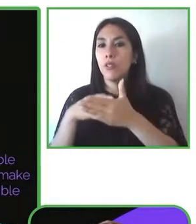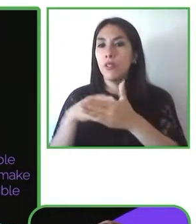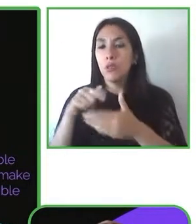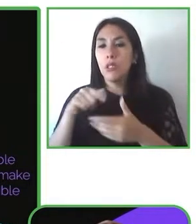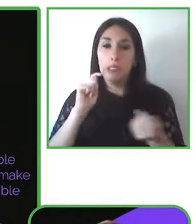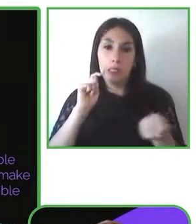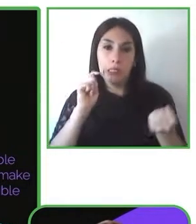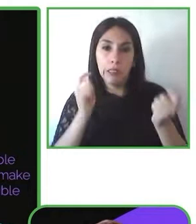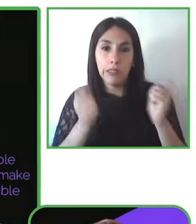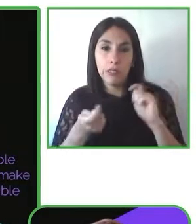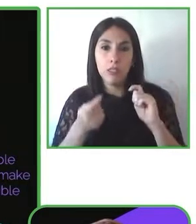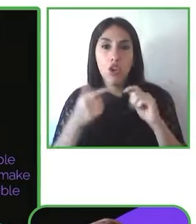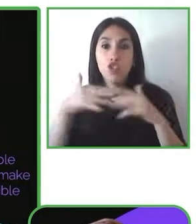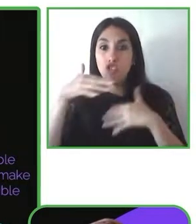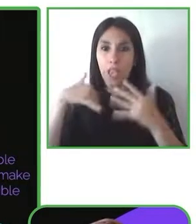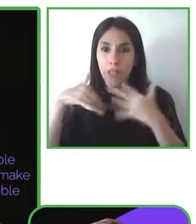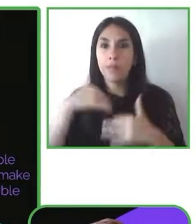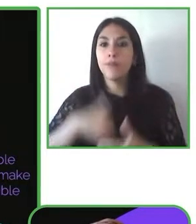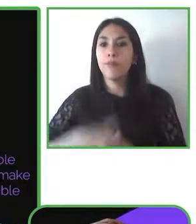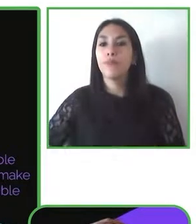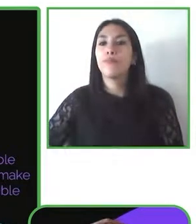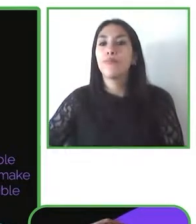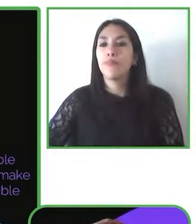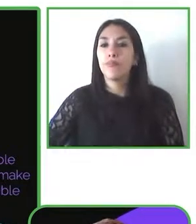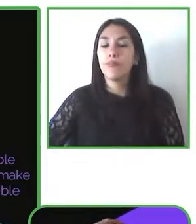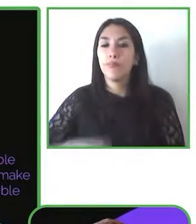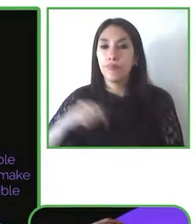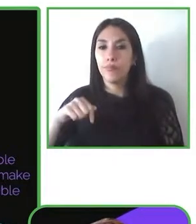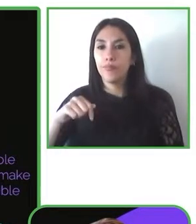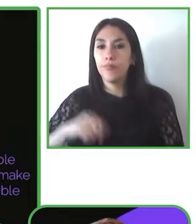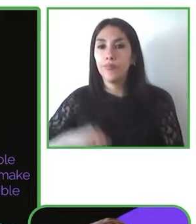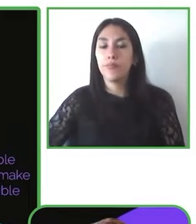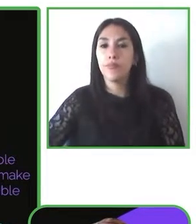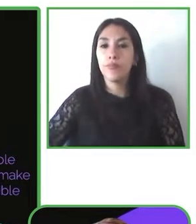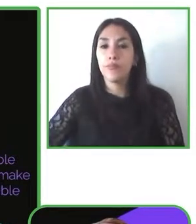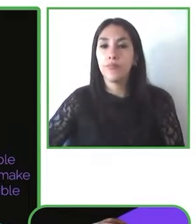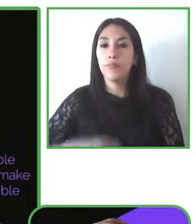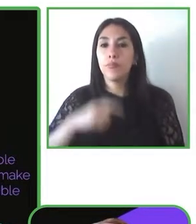create a culture of belonging and respecting the “nothing about us without us” we do not wish to